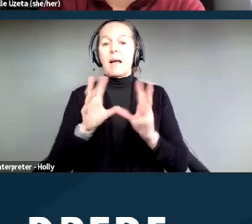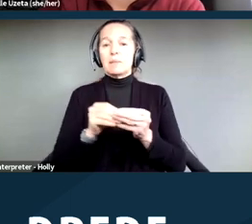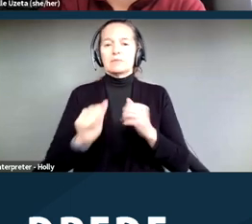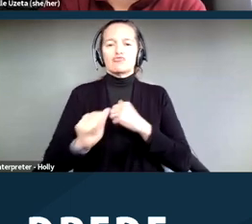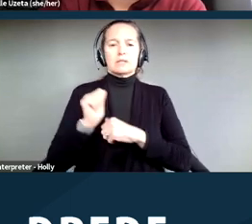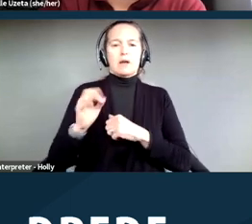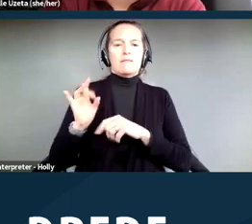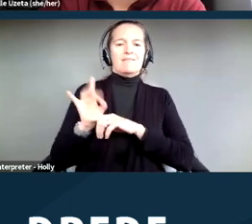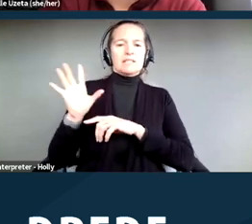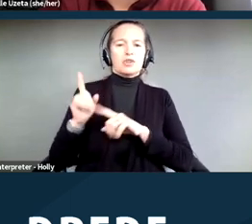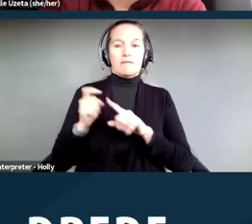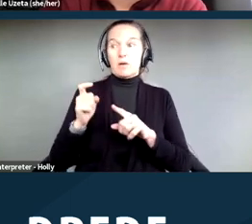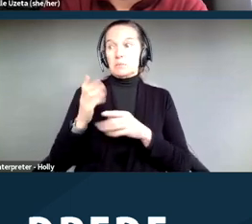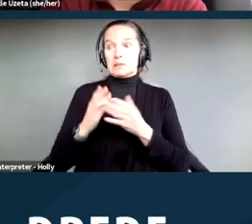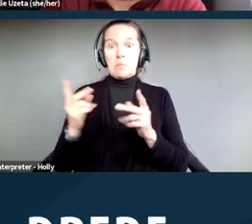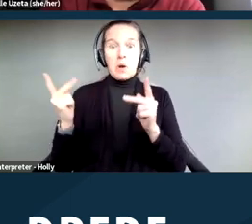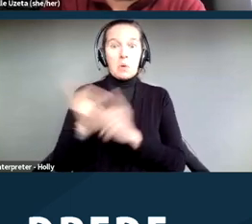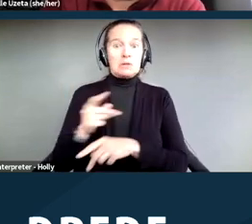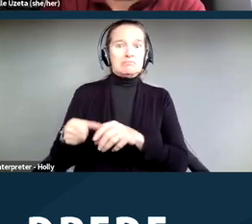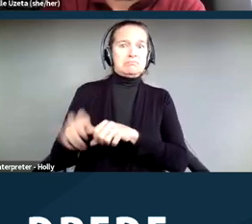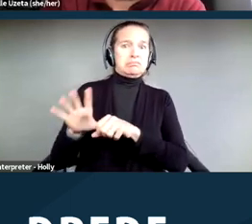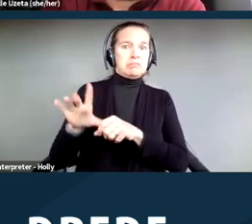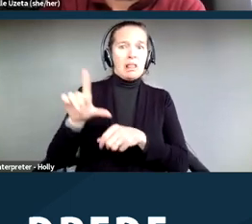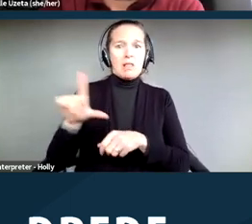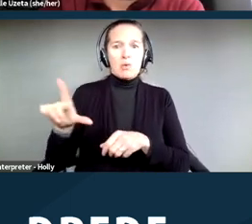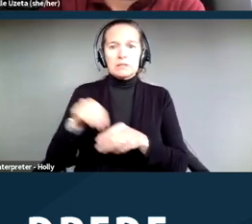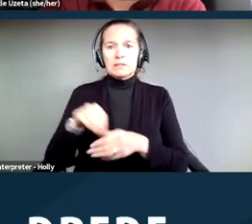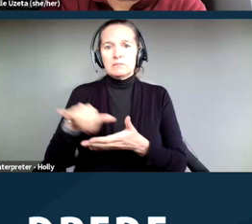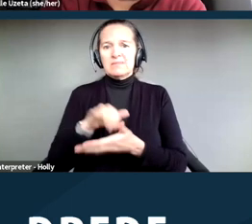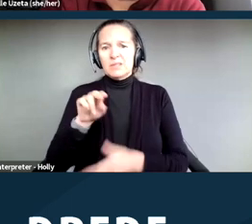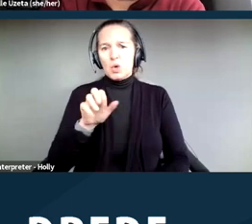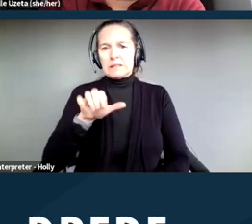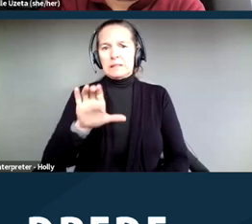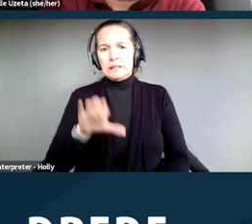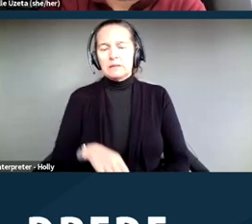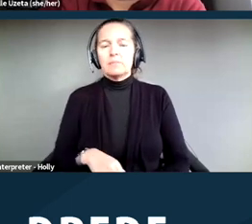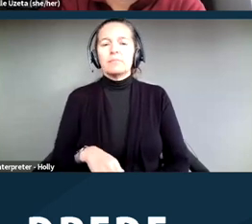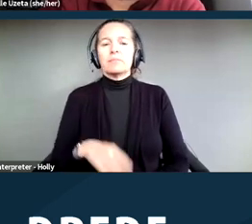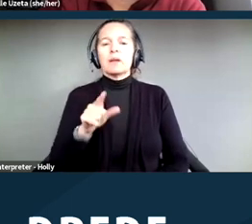of the worst landlords in New York City. Erin has also worked as California Rural